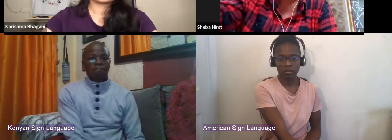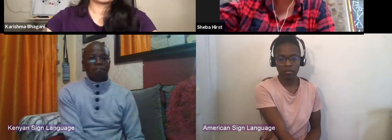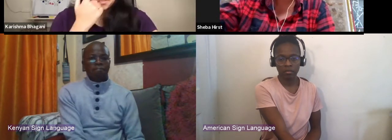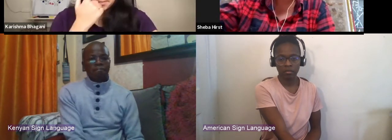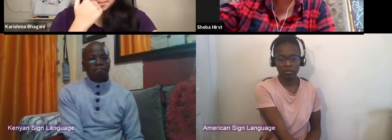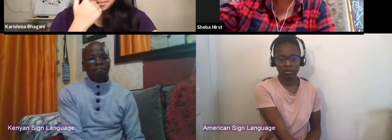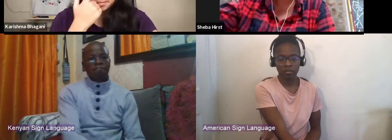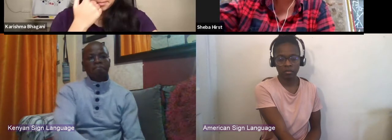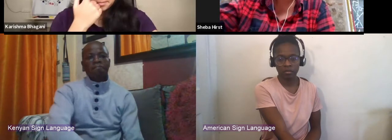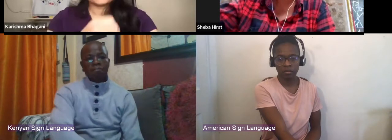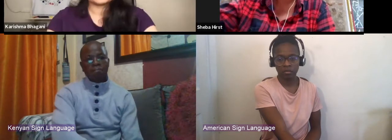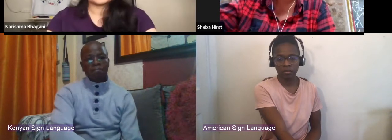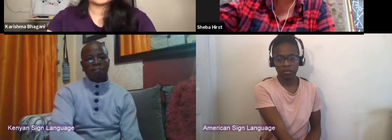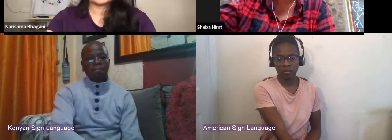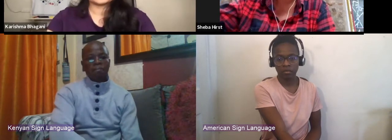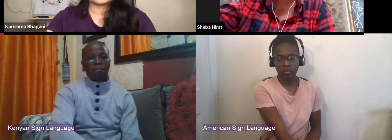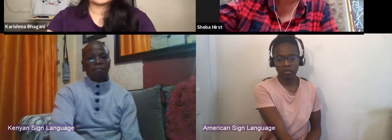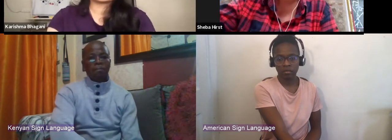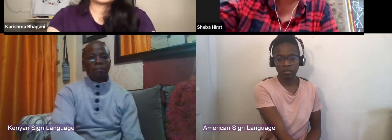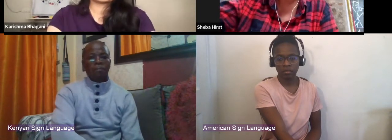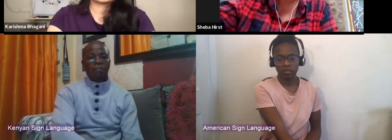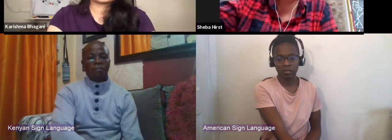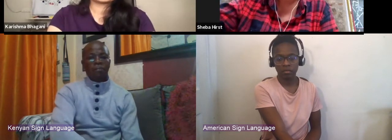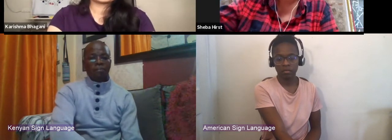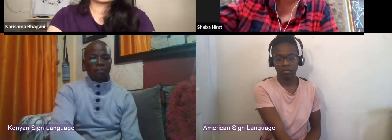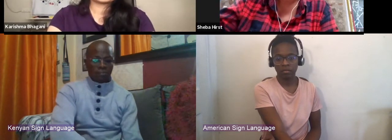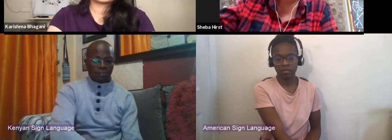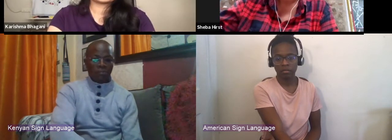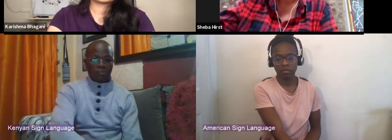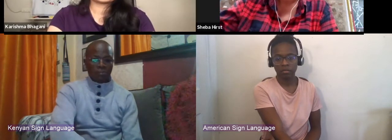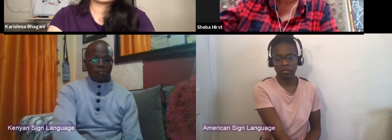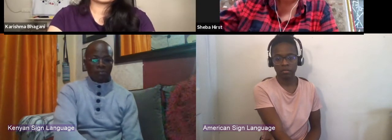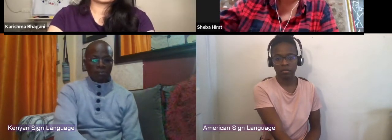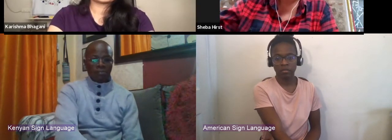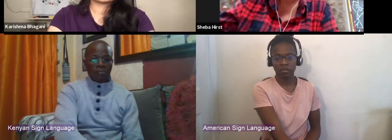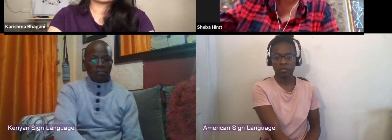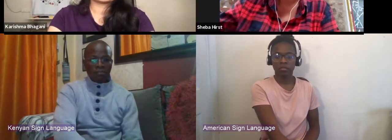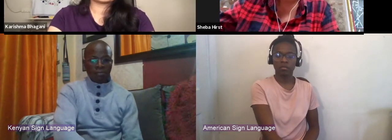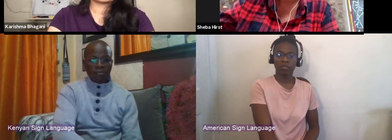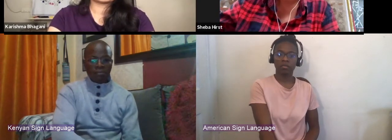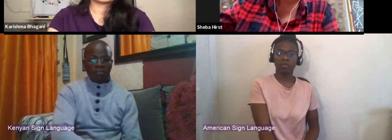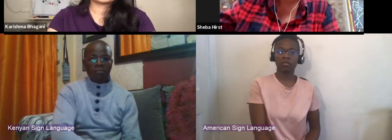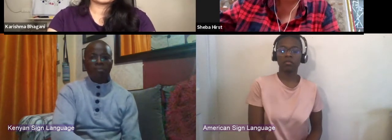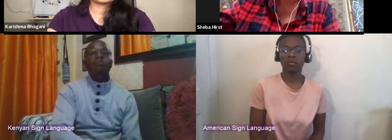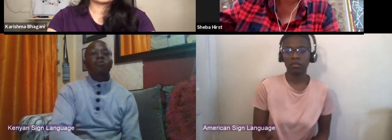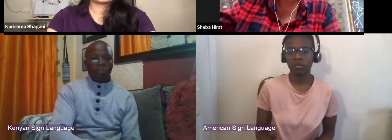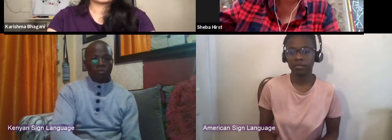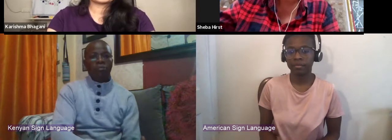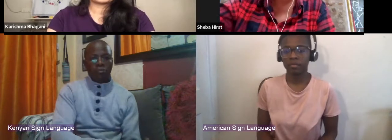of the practice and really investing a lot in expressing the value and the esteem